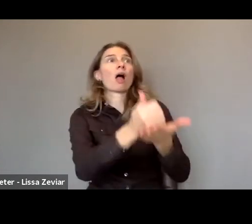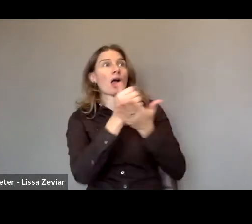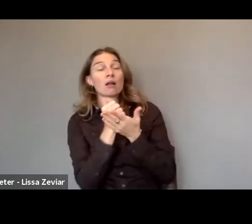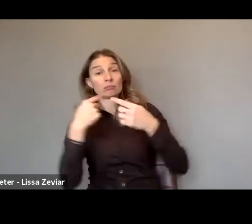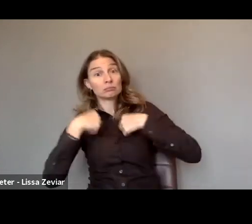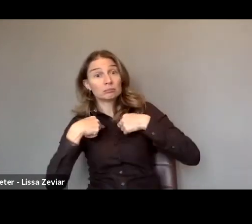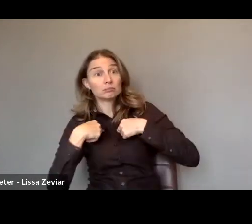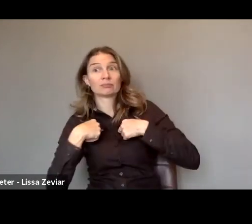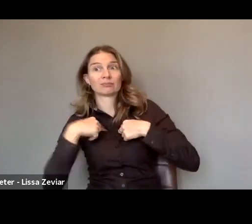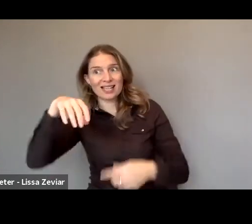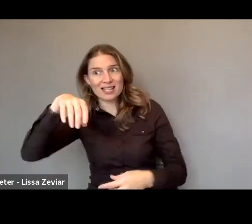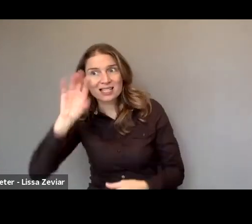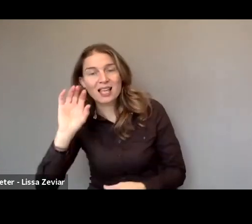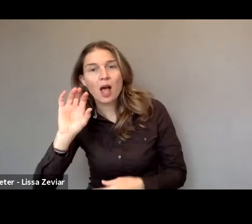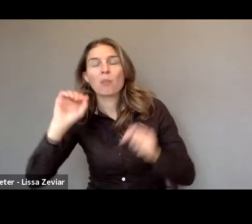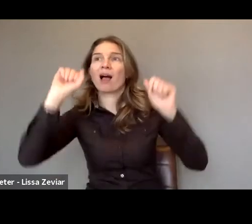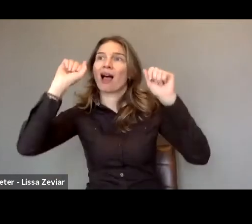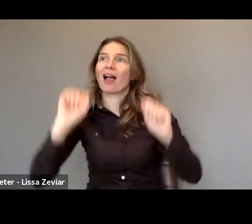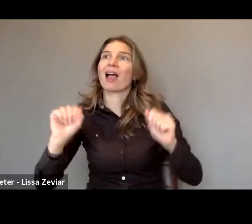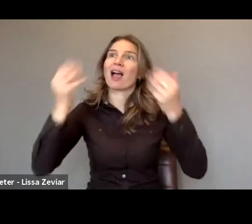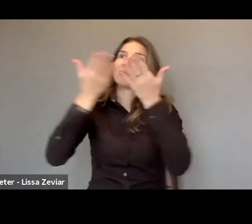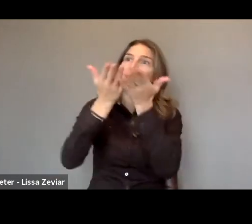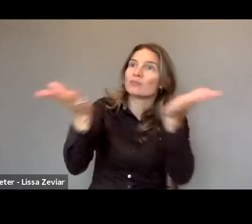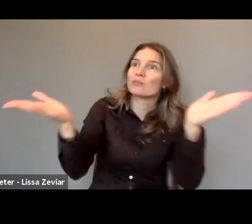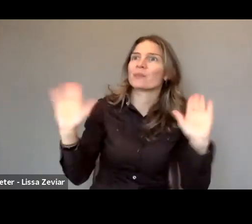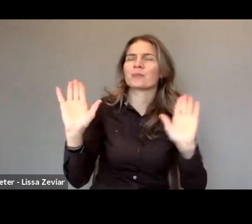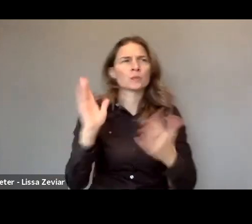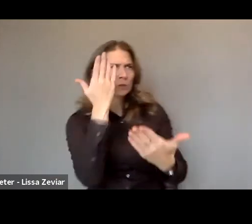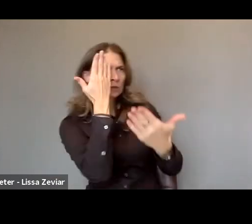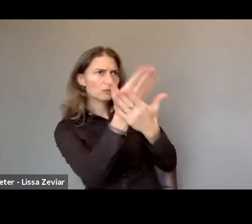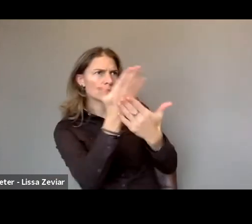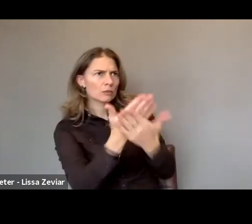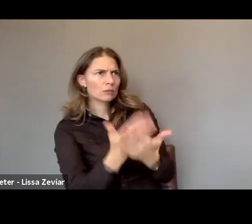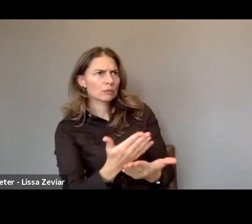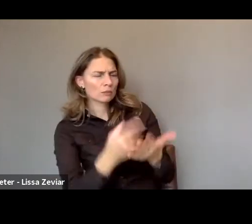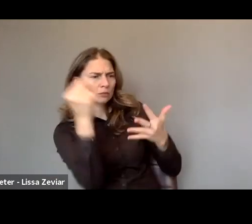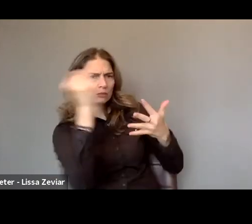to a large audience our demands focused on the ending forced sterilization.